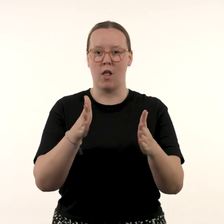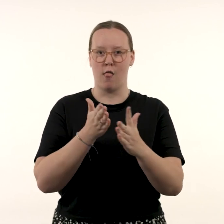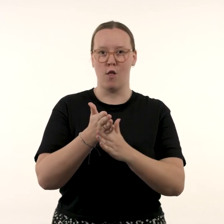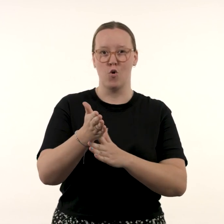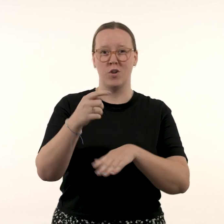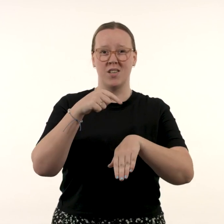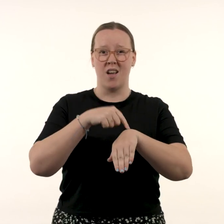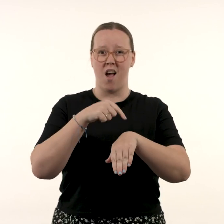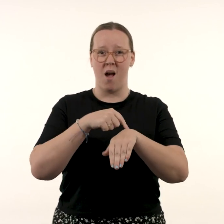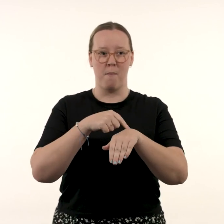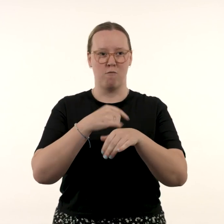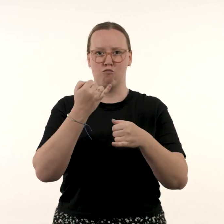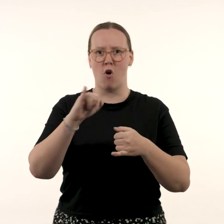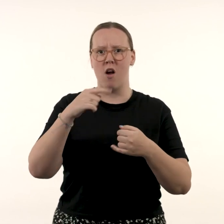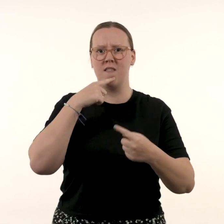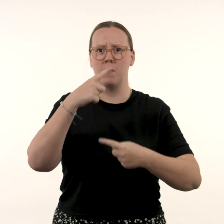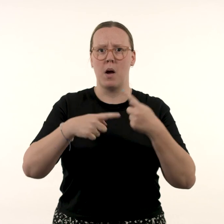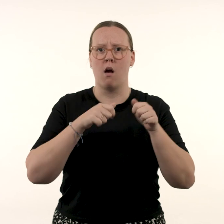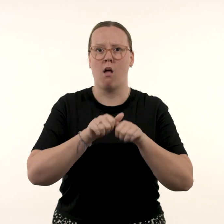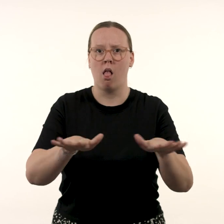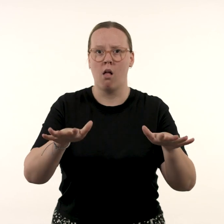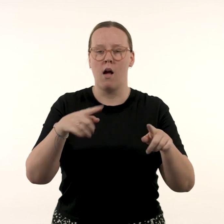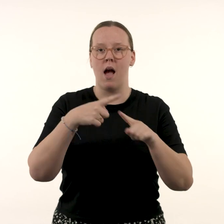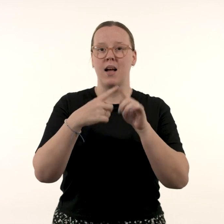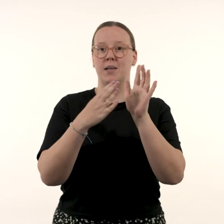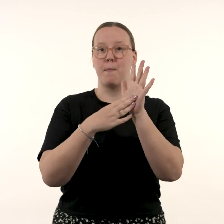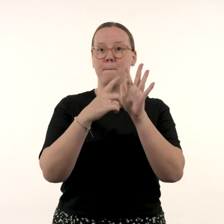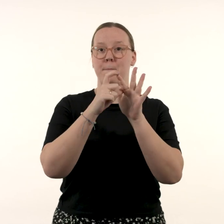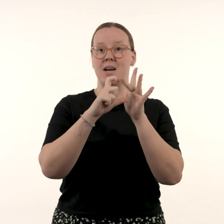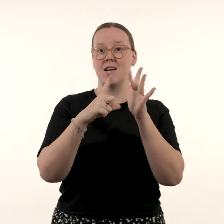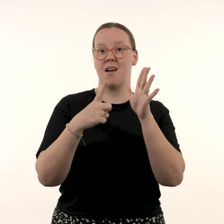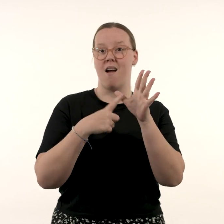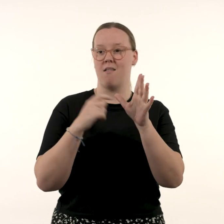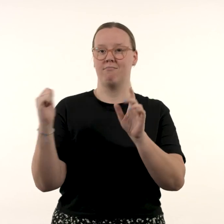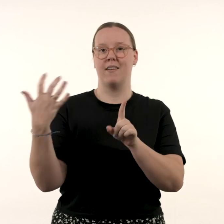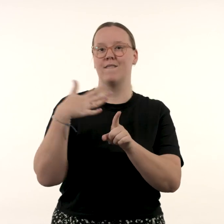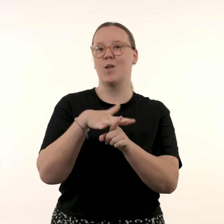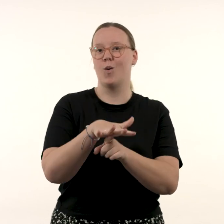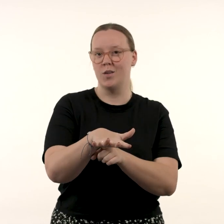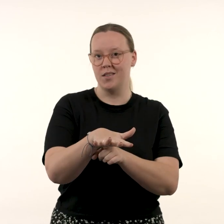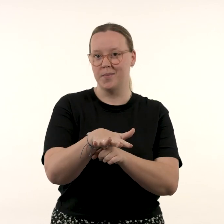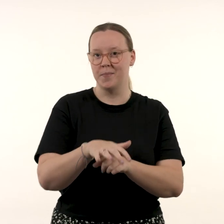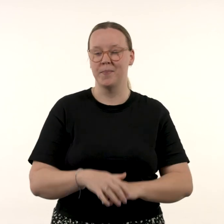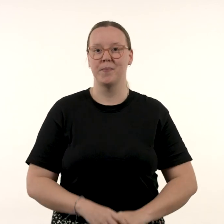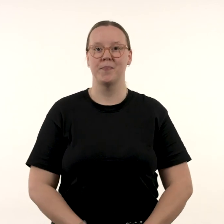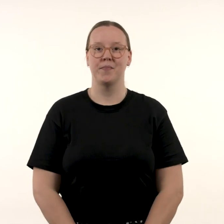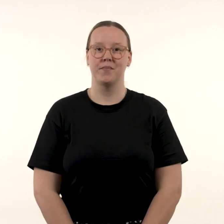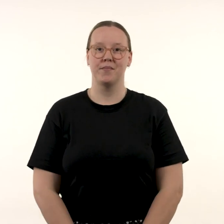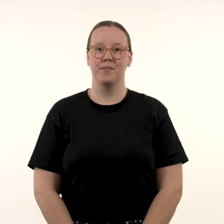at a time of rampant misinformation and media mogul influence.’